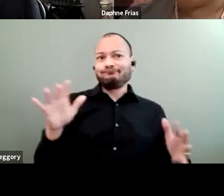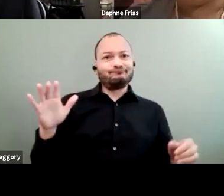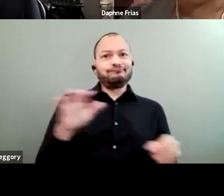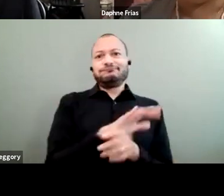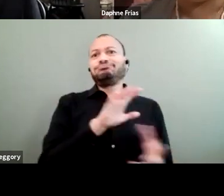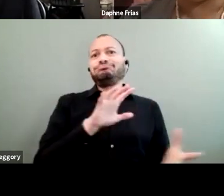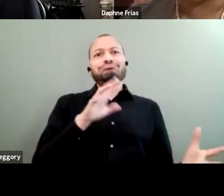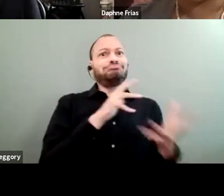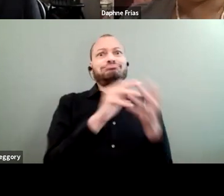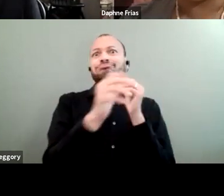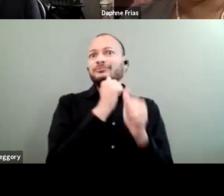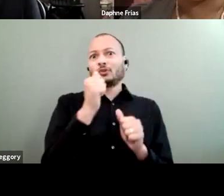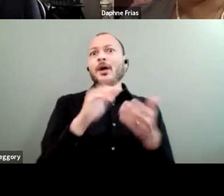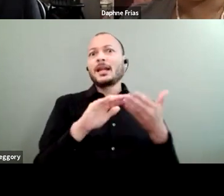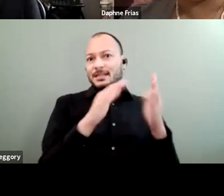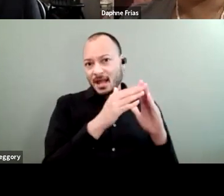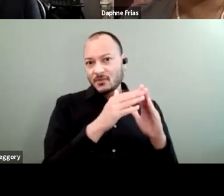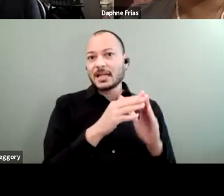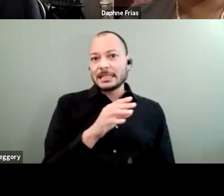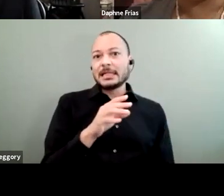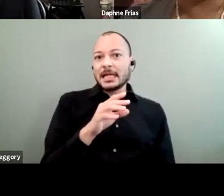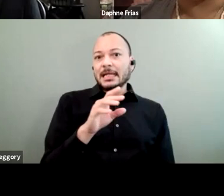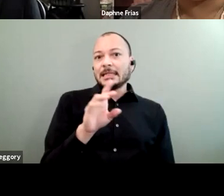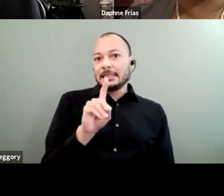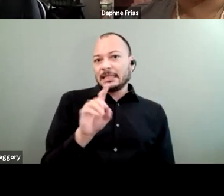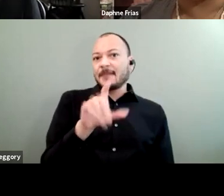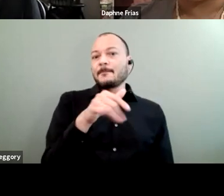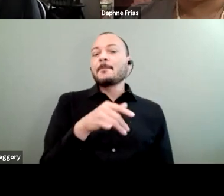in British Columbia. Only two elderly persons